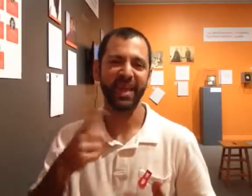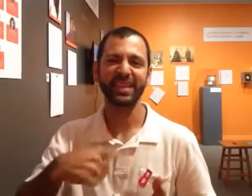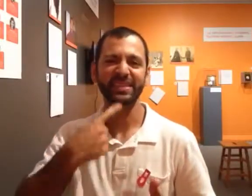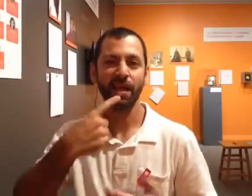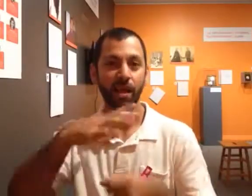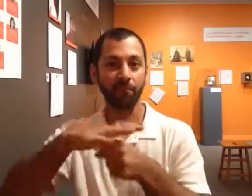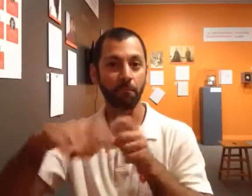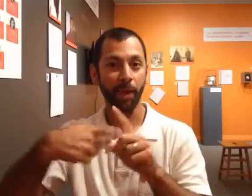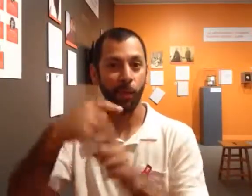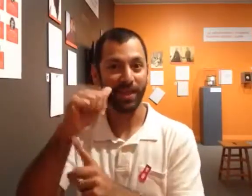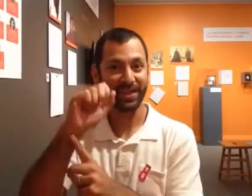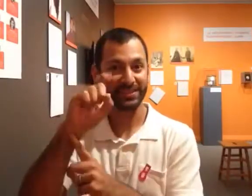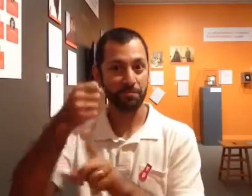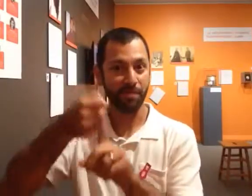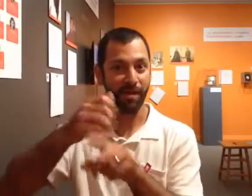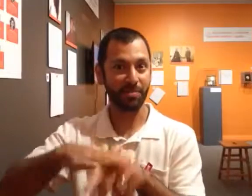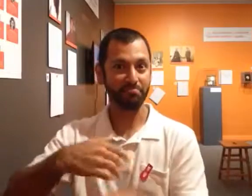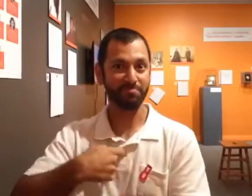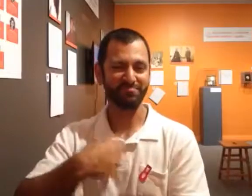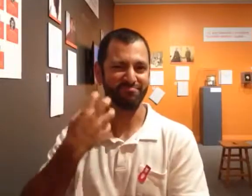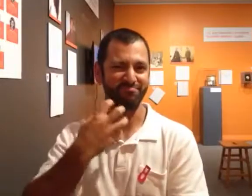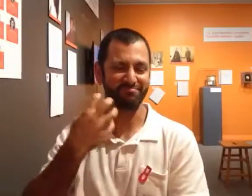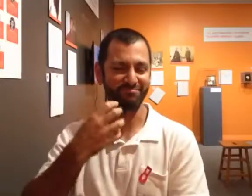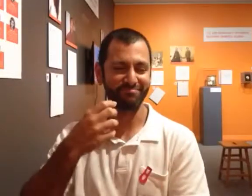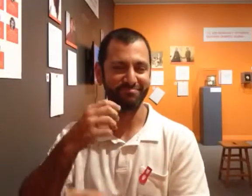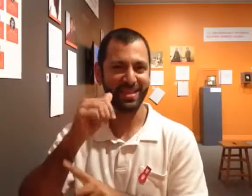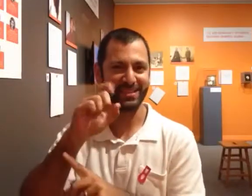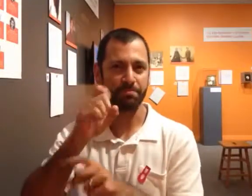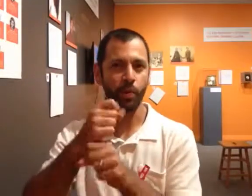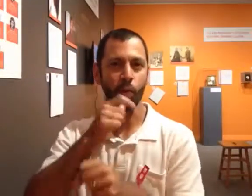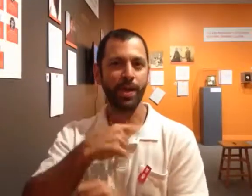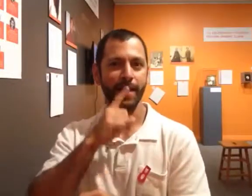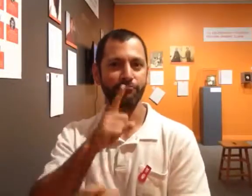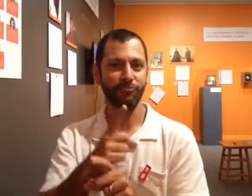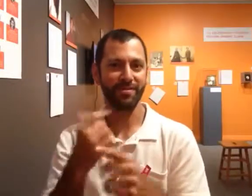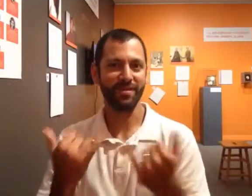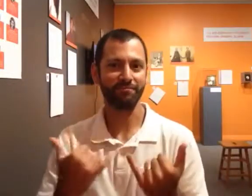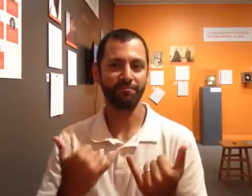I can’t say enough about ASD’s impact on me. ASD made me who I am right now.